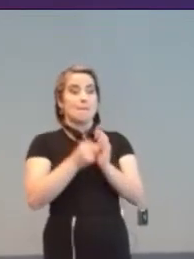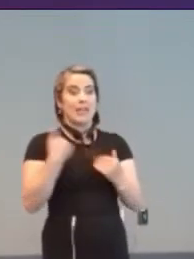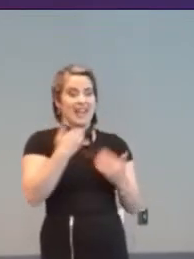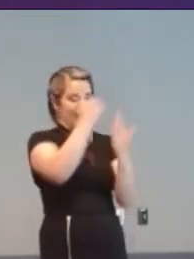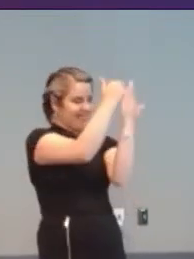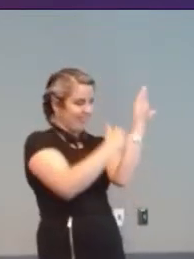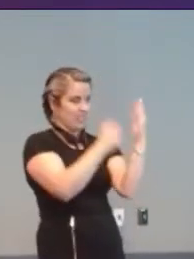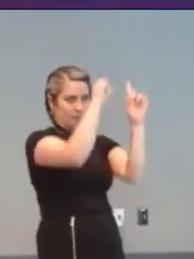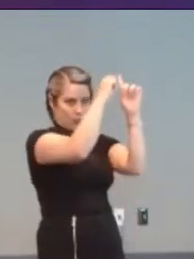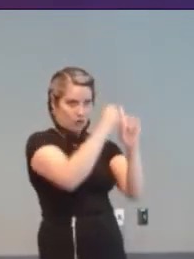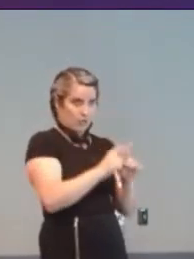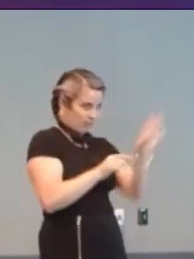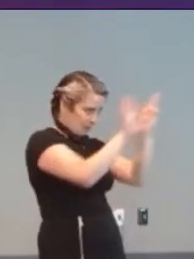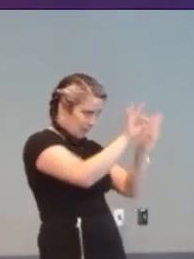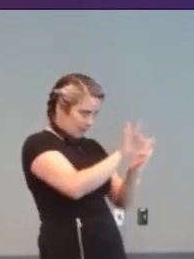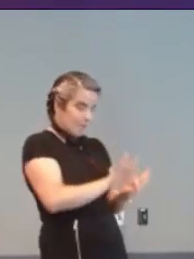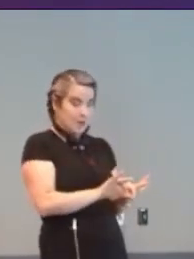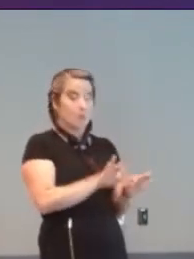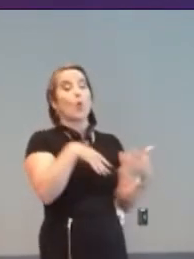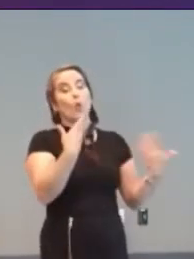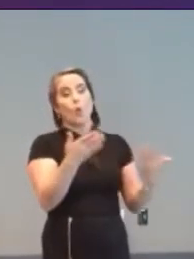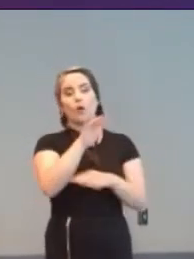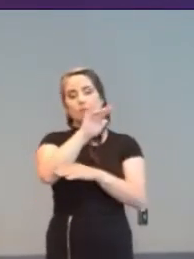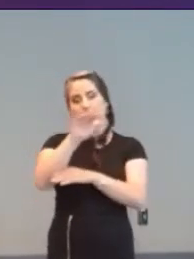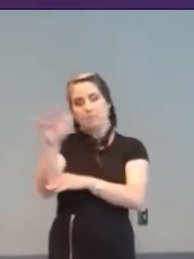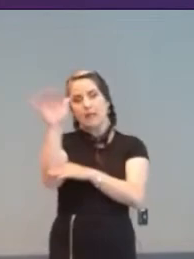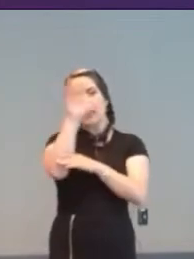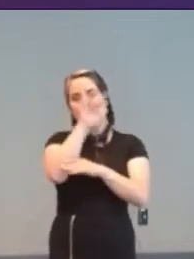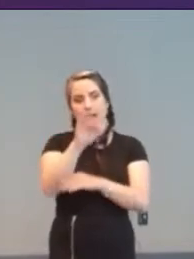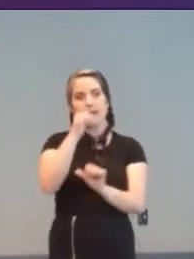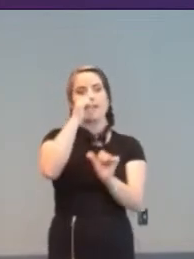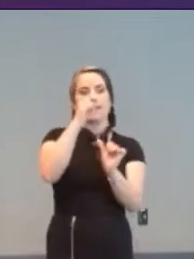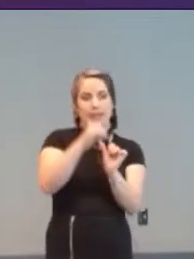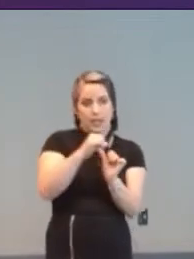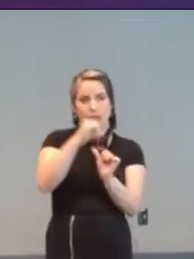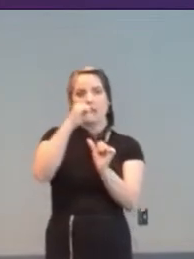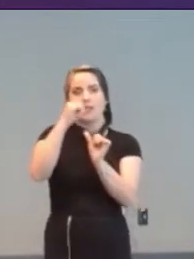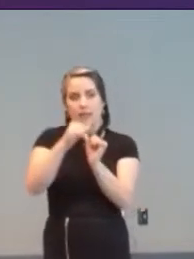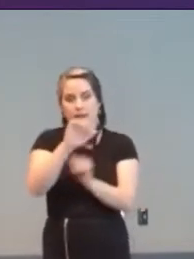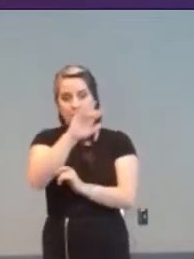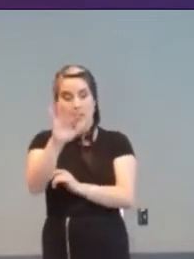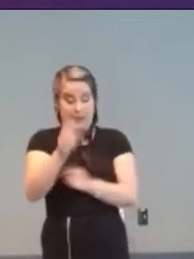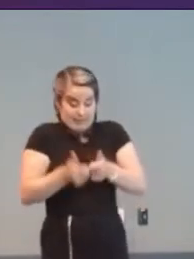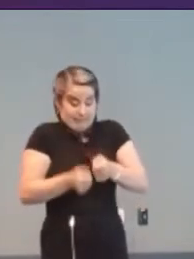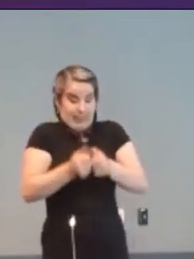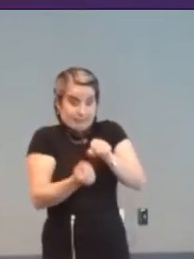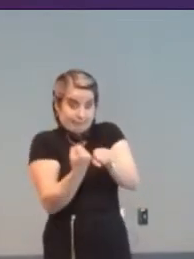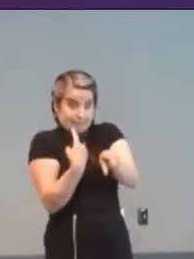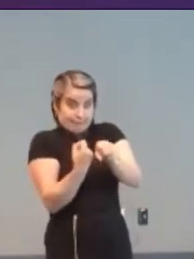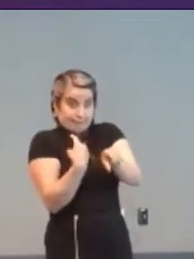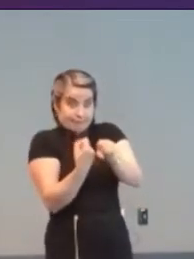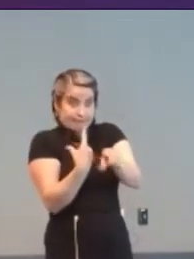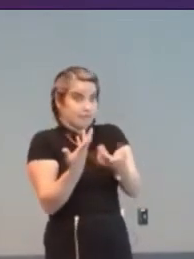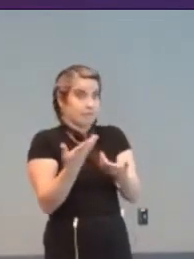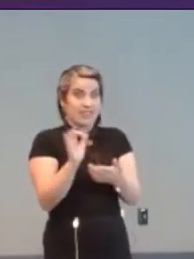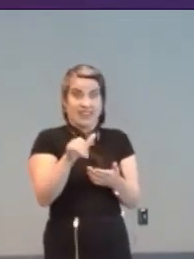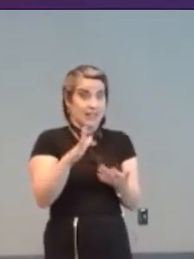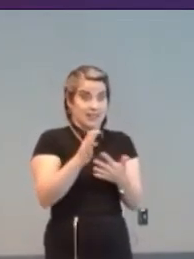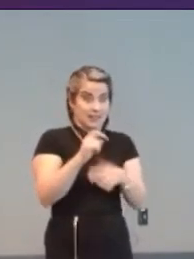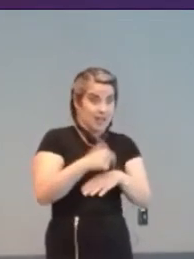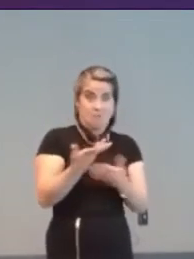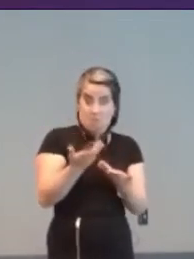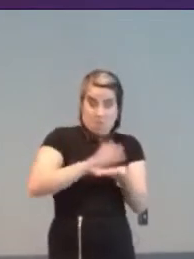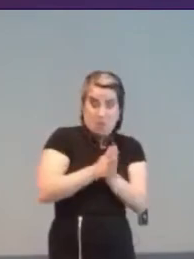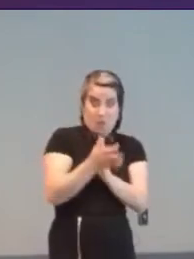as well as slowly spelling letter by letter. Text messaging over phone-lines was even an option.